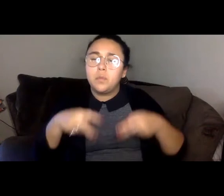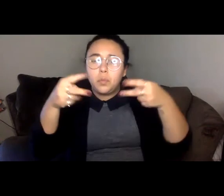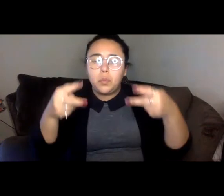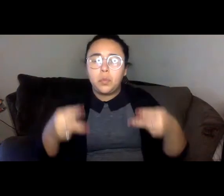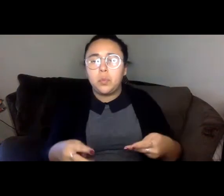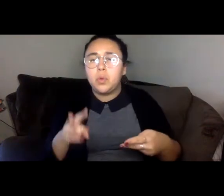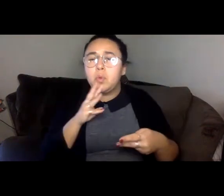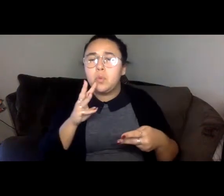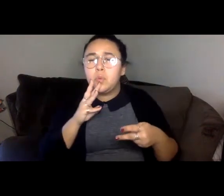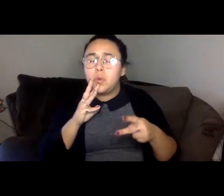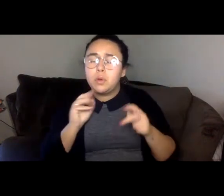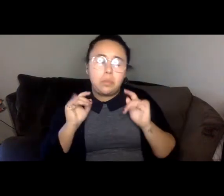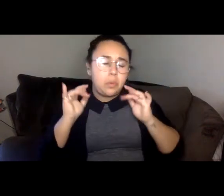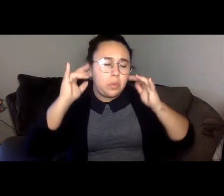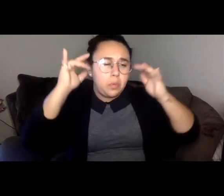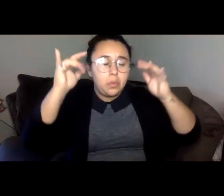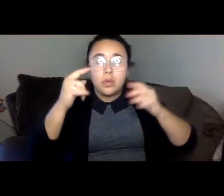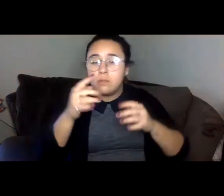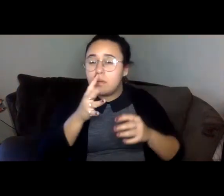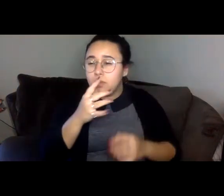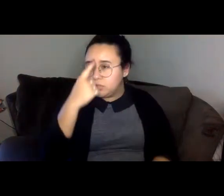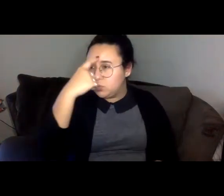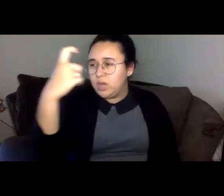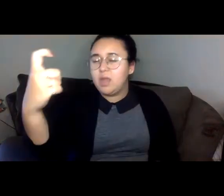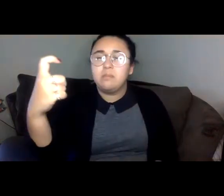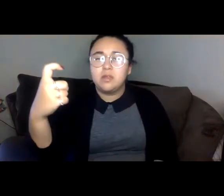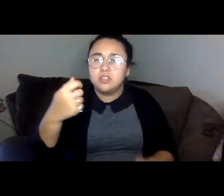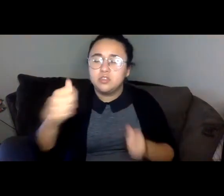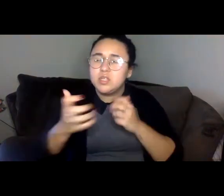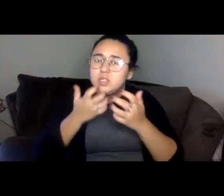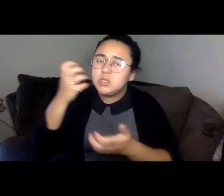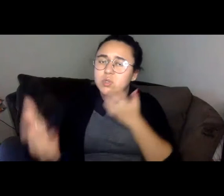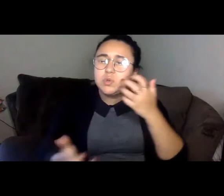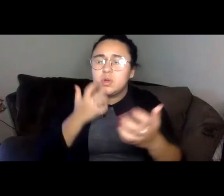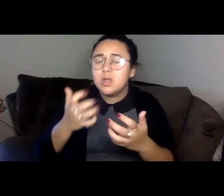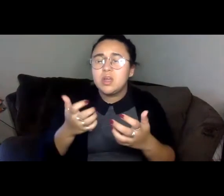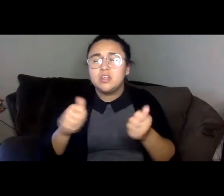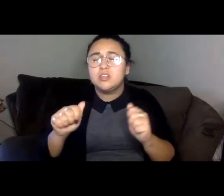scream to break out, she threw her body against the lid of the trunk and clawed, but it would